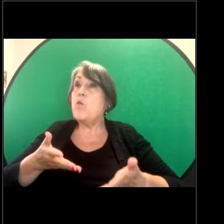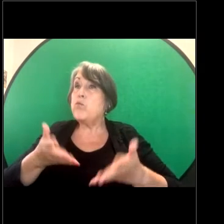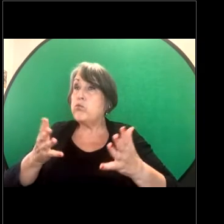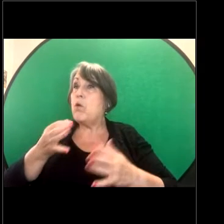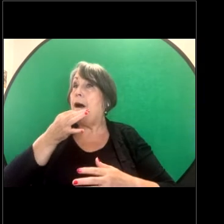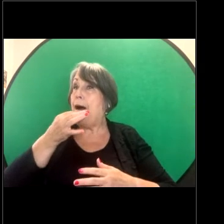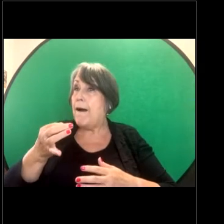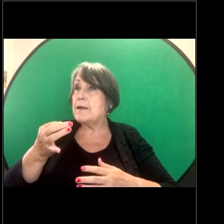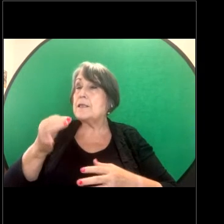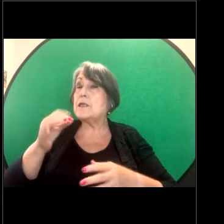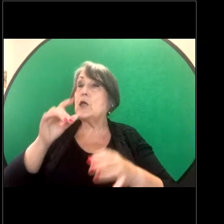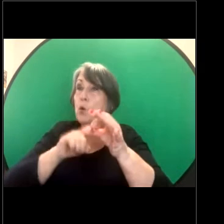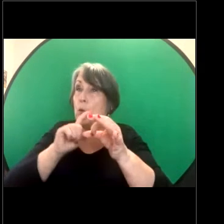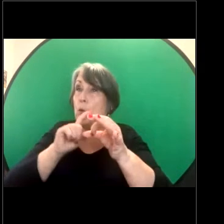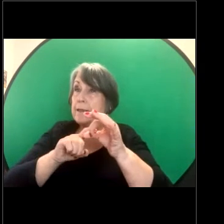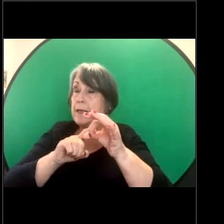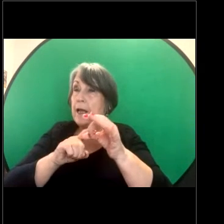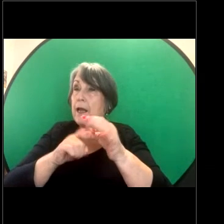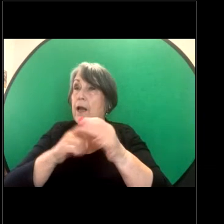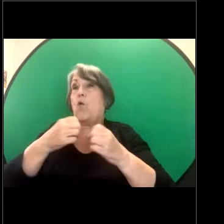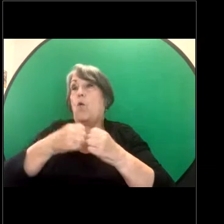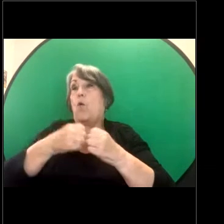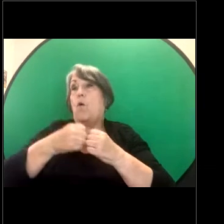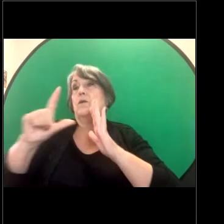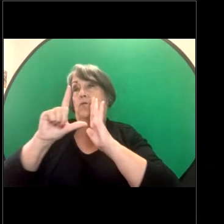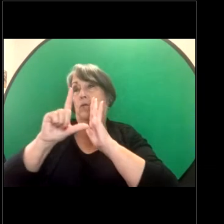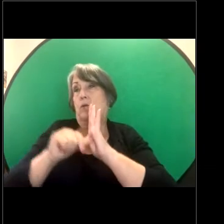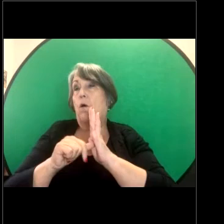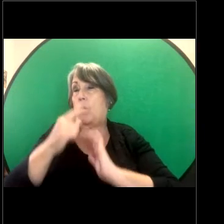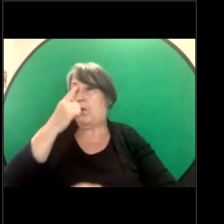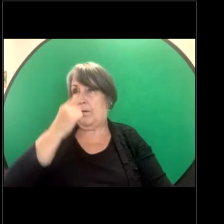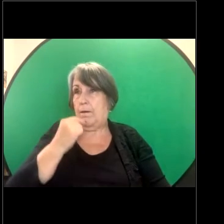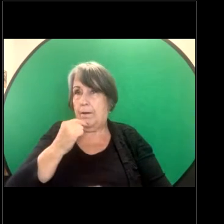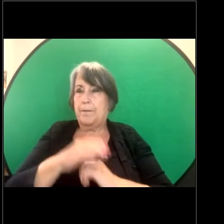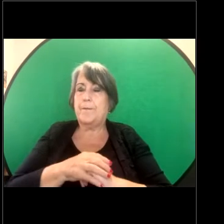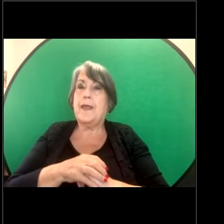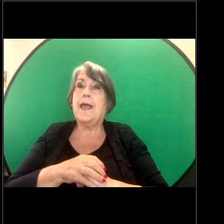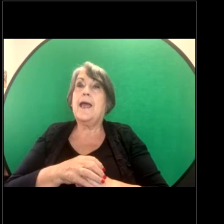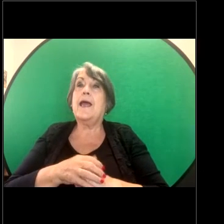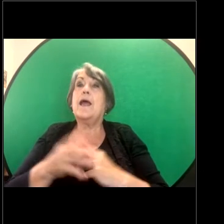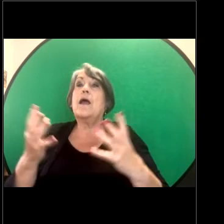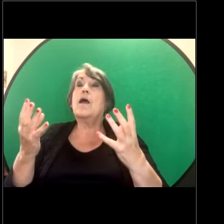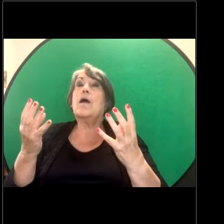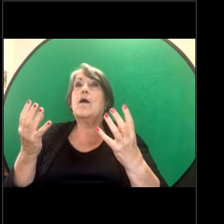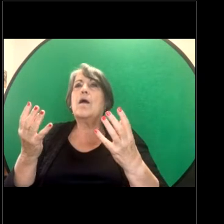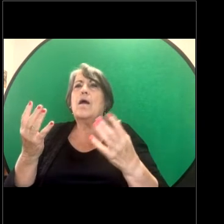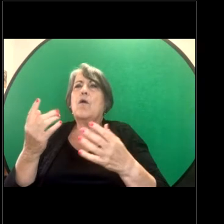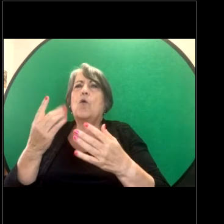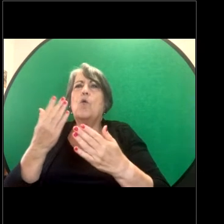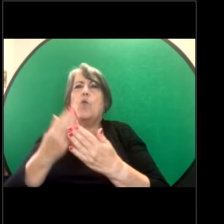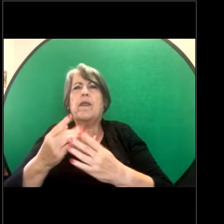Human Rights Commission for an extension of time and in terms of advising whether or not,